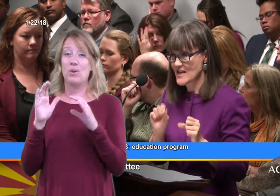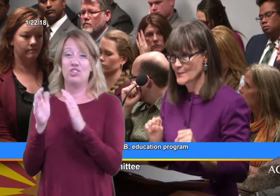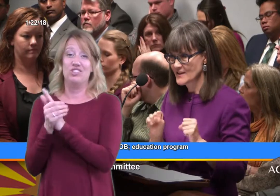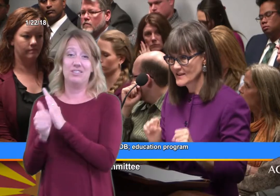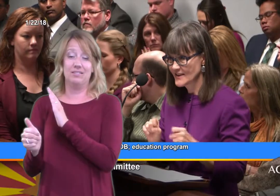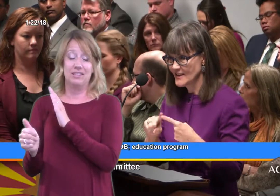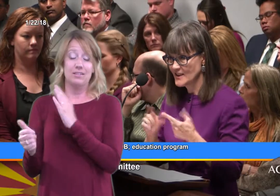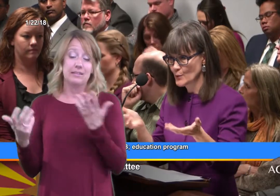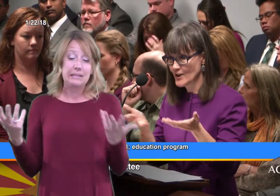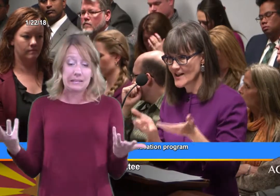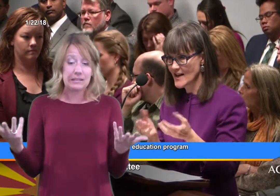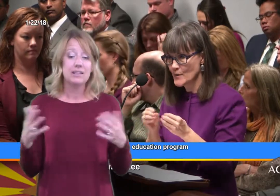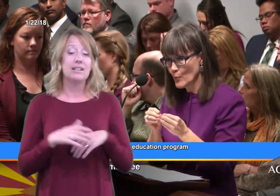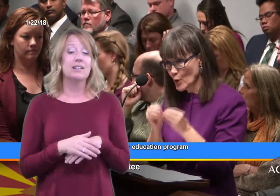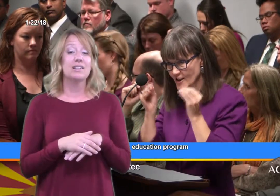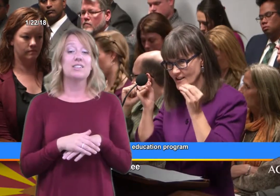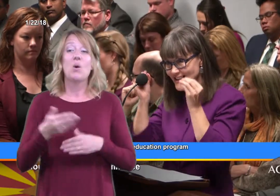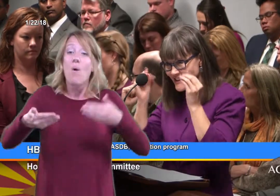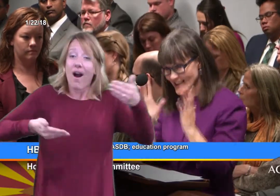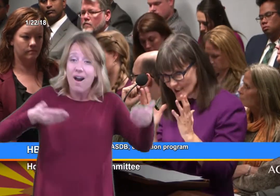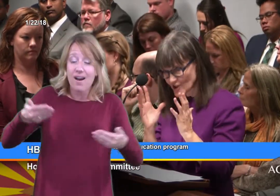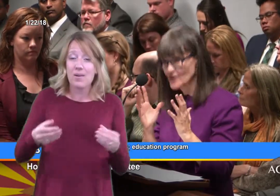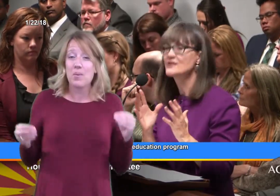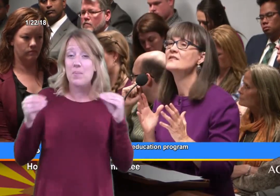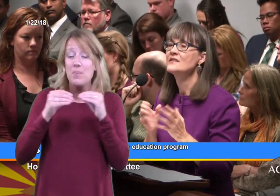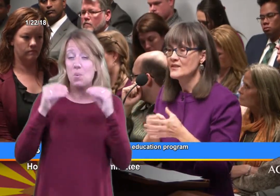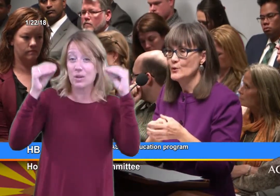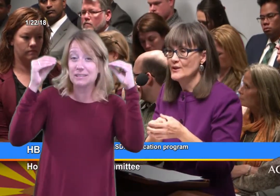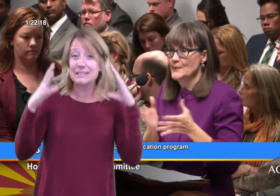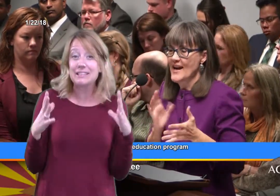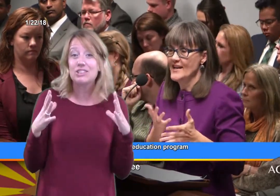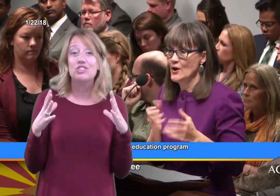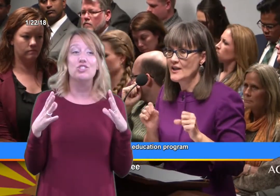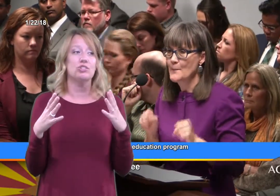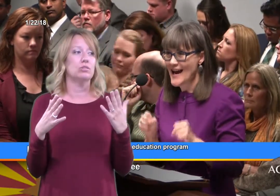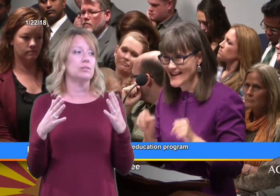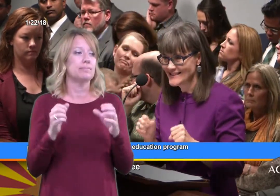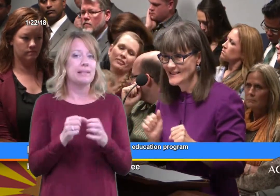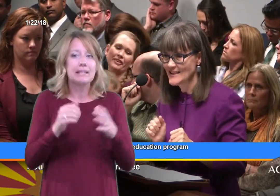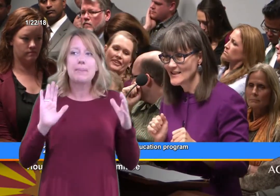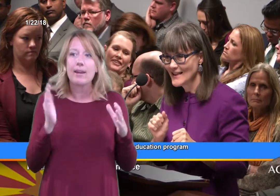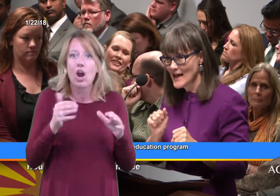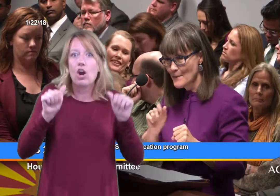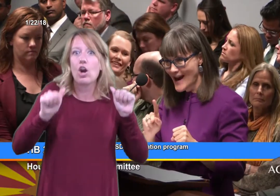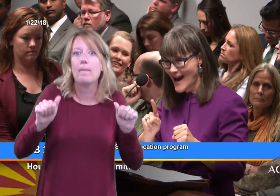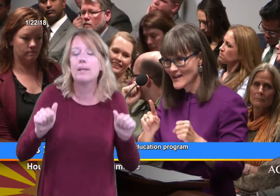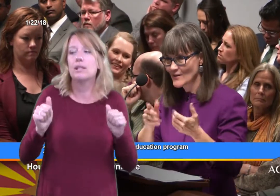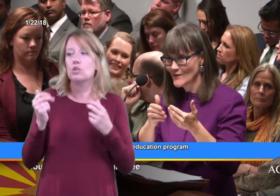the ability to bring in more teachers to expand our capacity to get back to